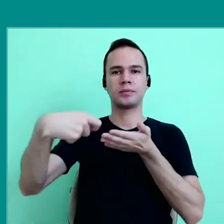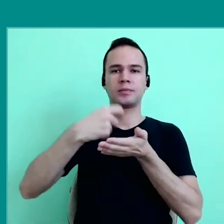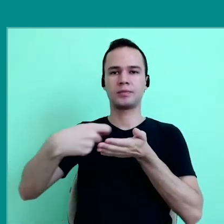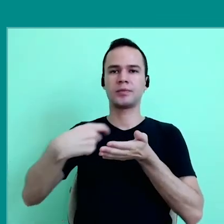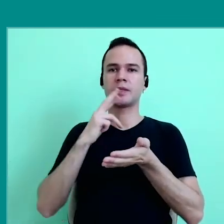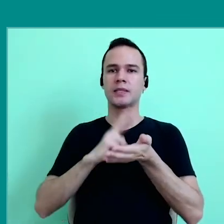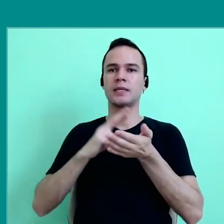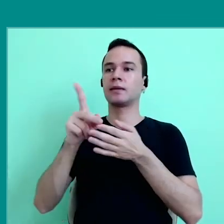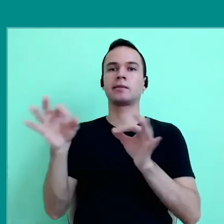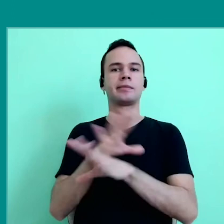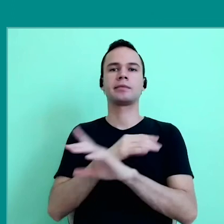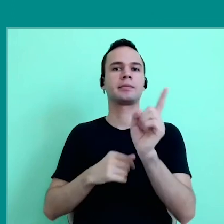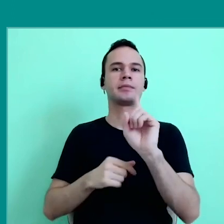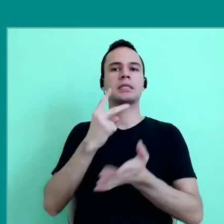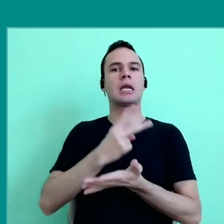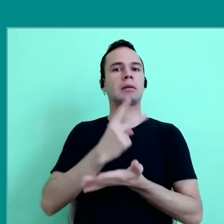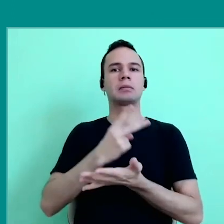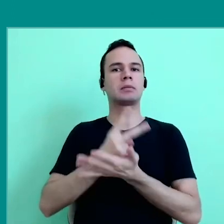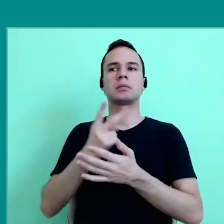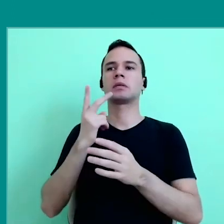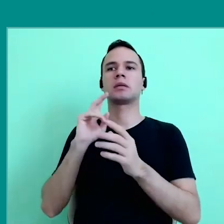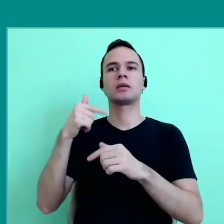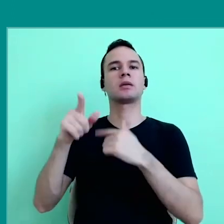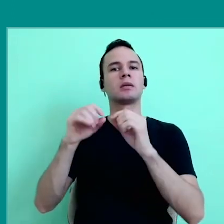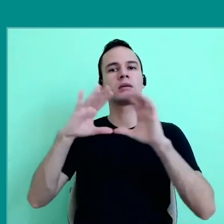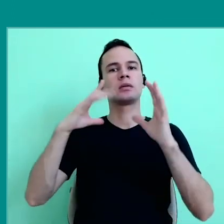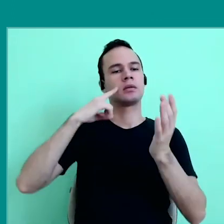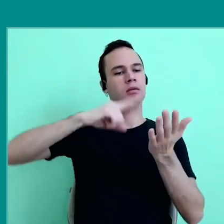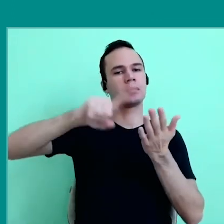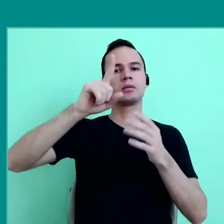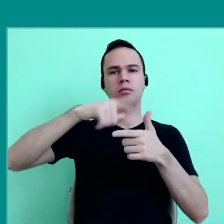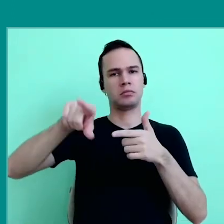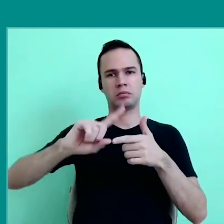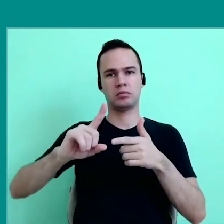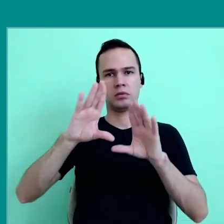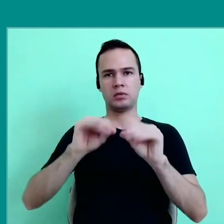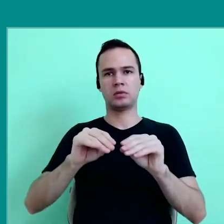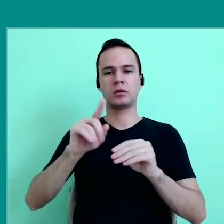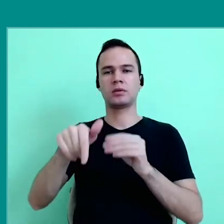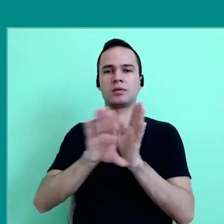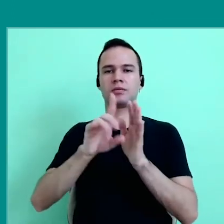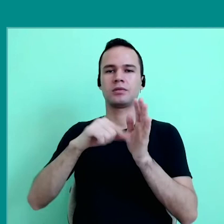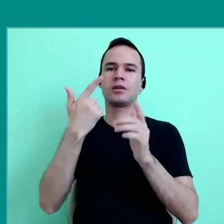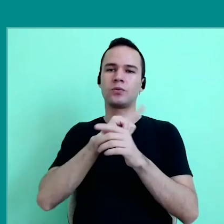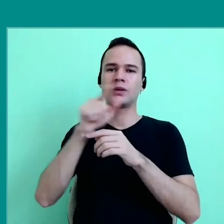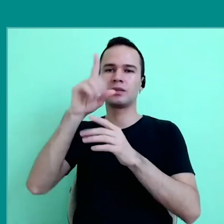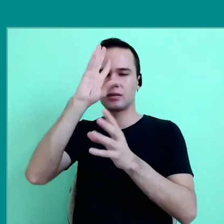there is no closure of activities, it's a conversation that opens, which is a problem to close, come to some collective conclusion,